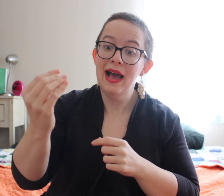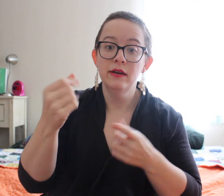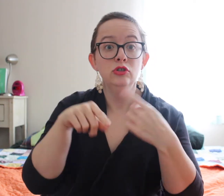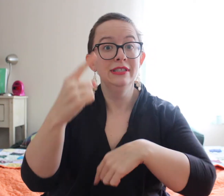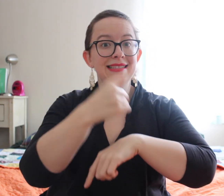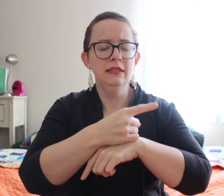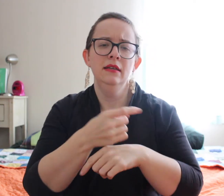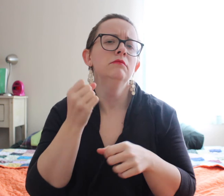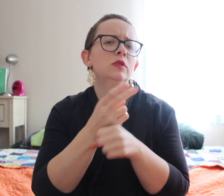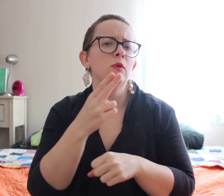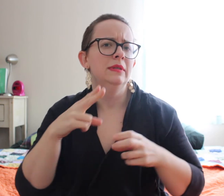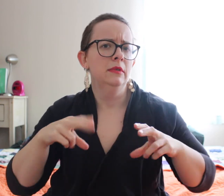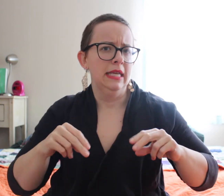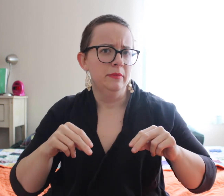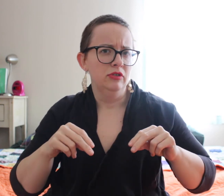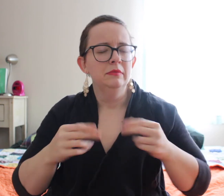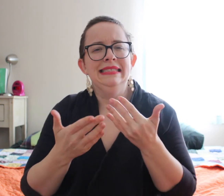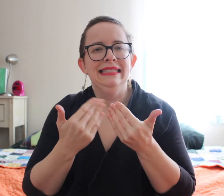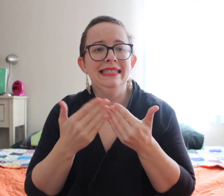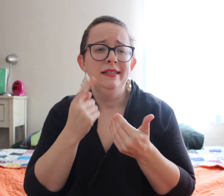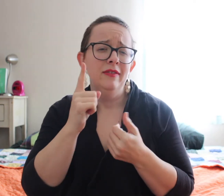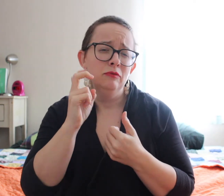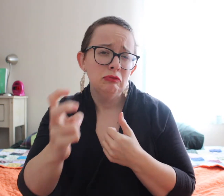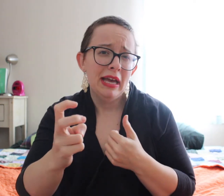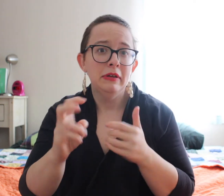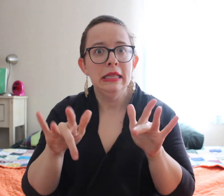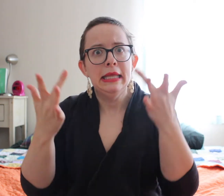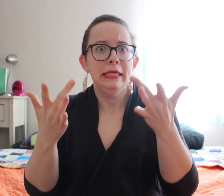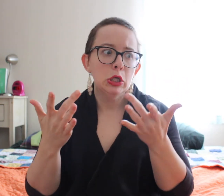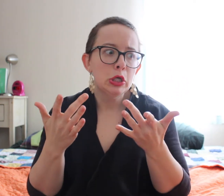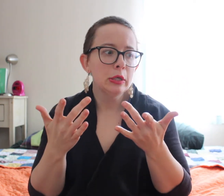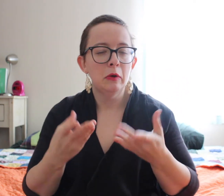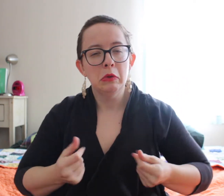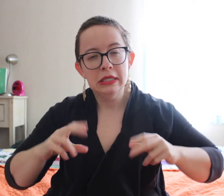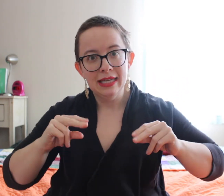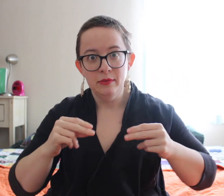but then if they're going out let's say like during the day, They'll use disposable diapers just for ease of travel.